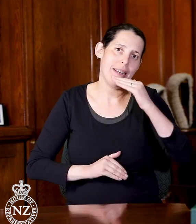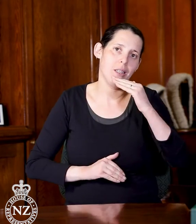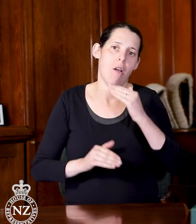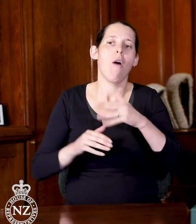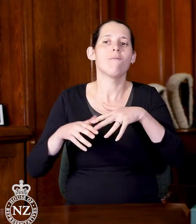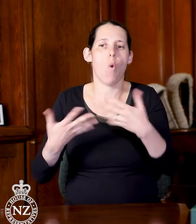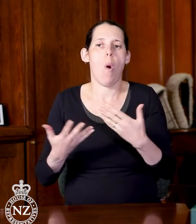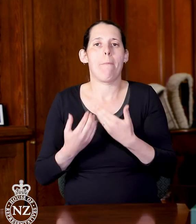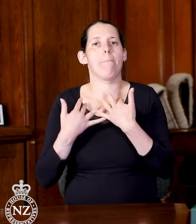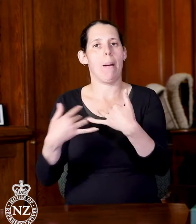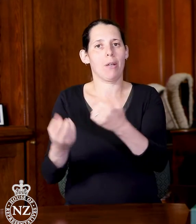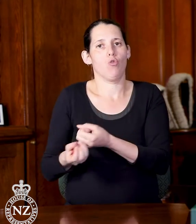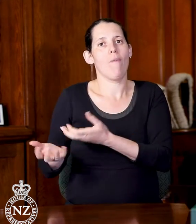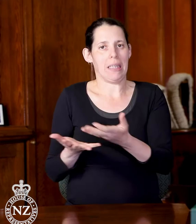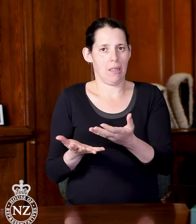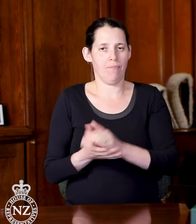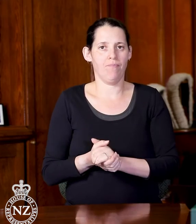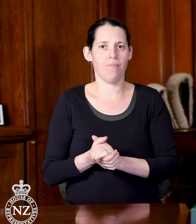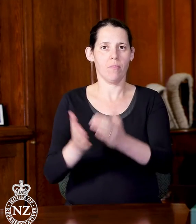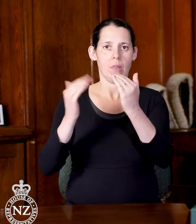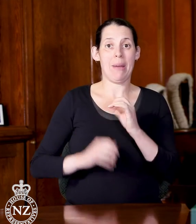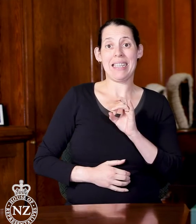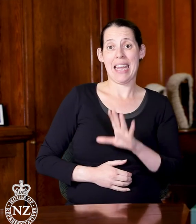Question number 10, Terisa Ngobi to the Associate Minister of Health,